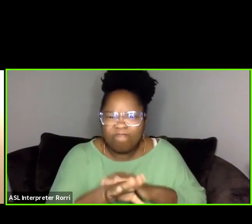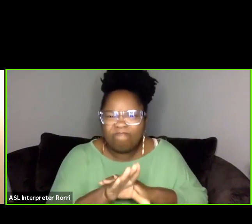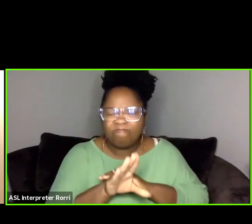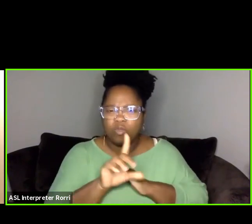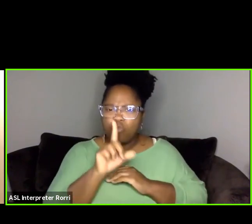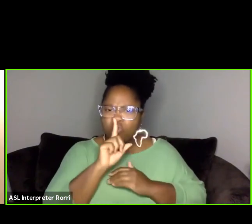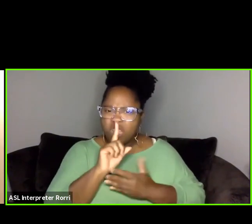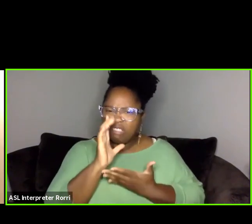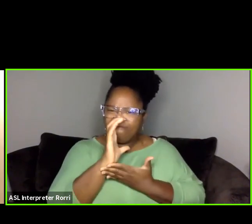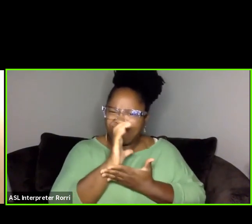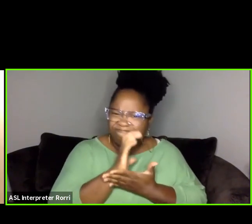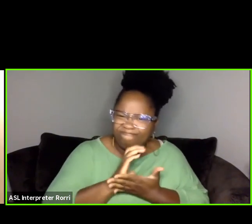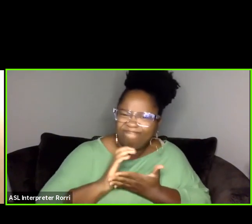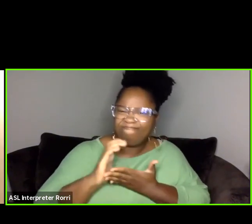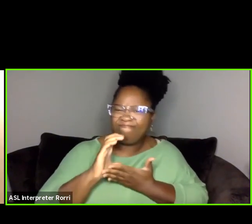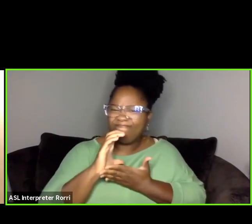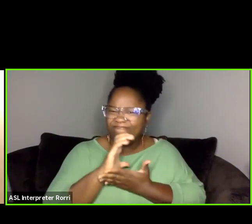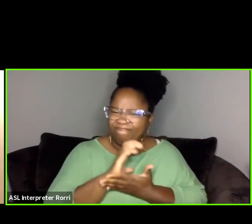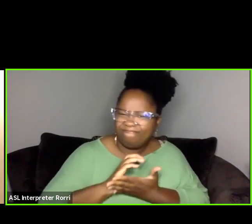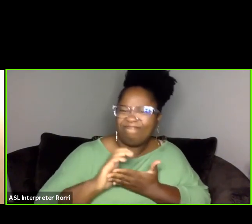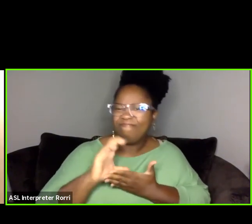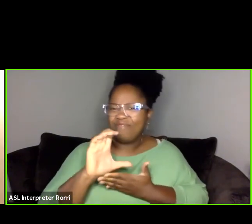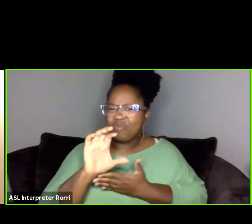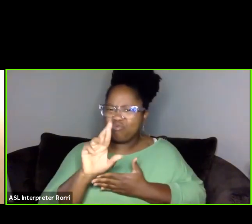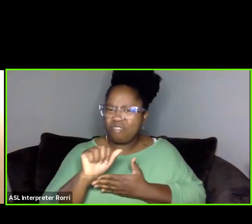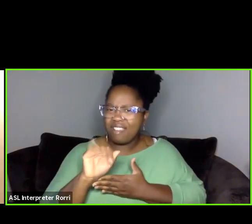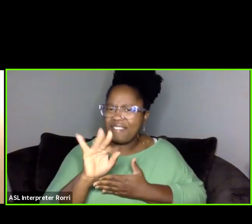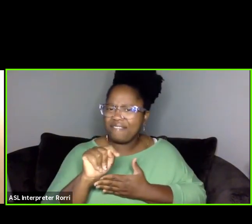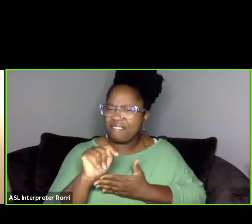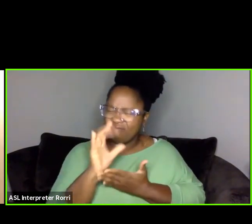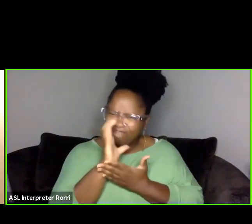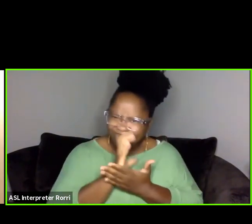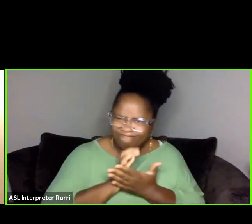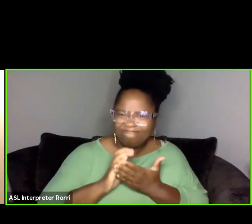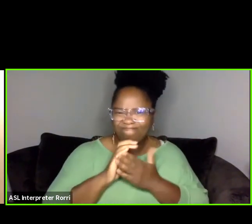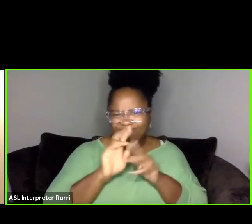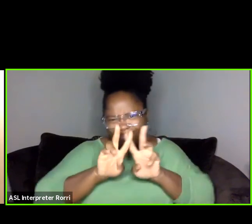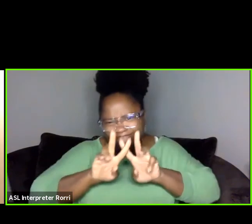in a way that's going to amplify your voice through the lens